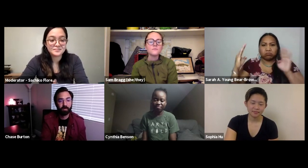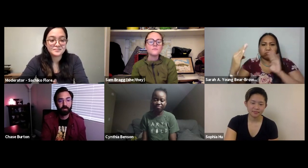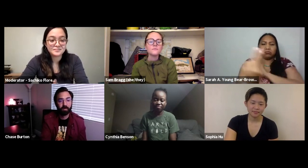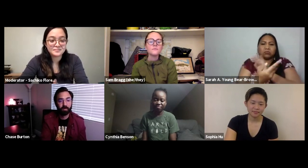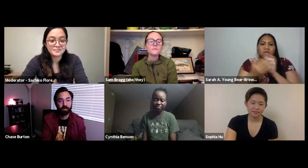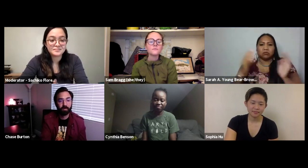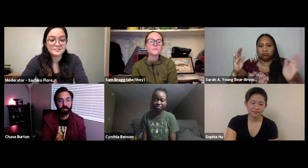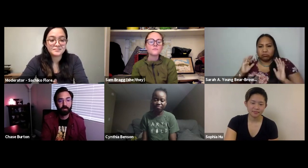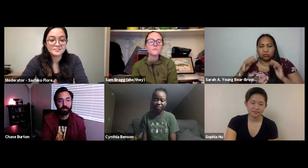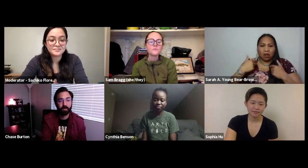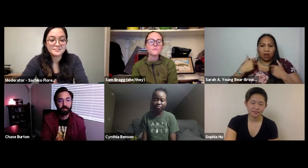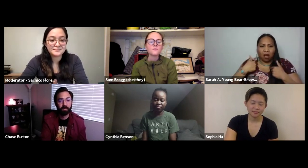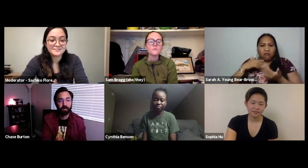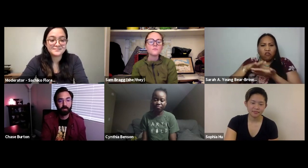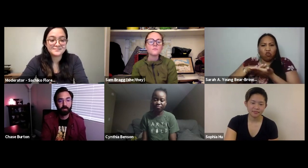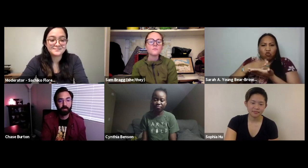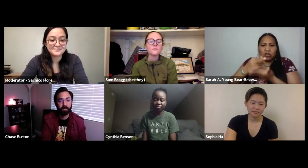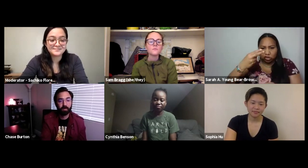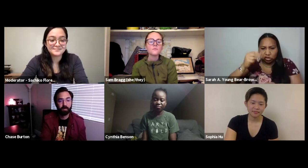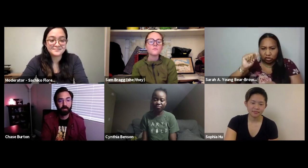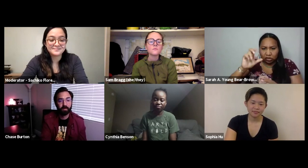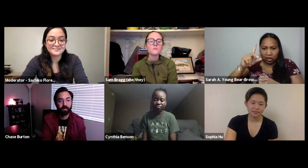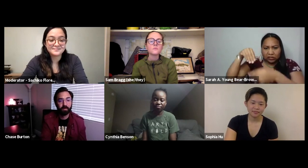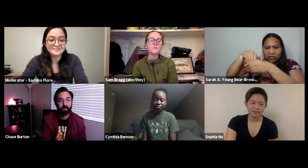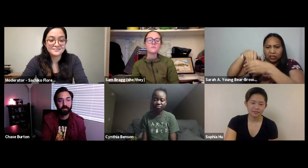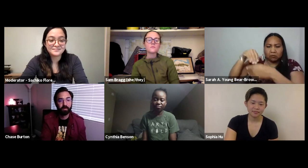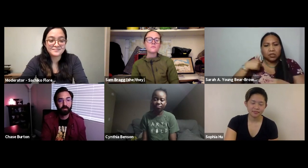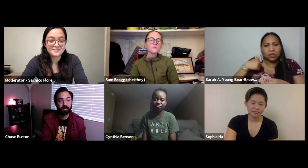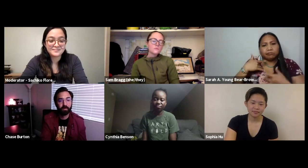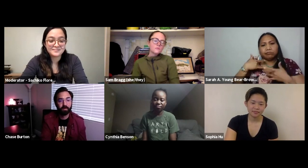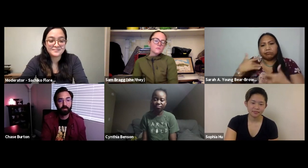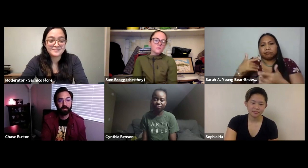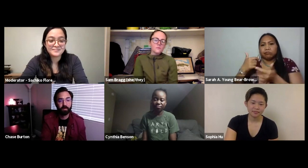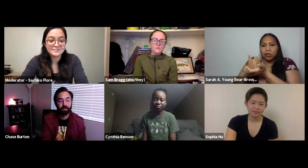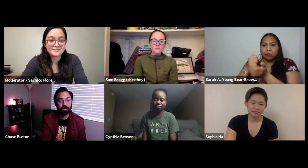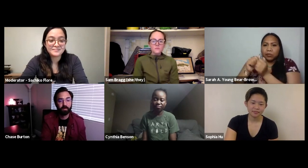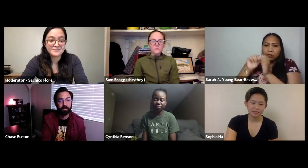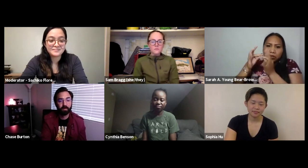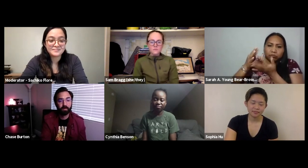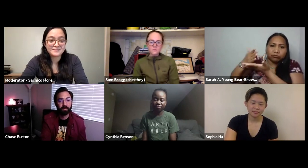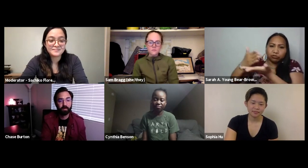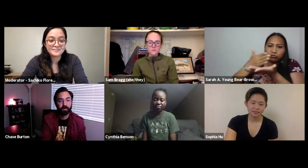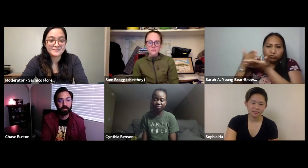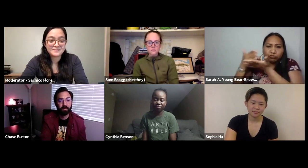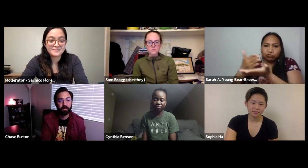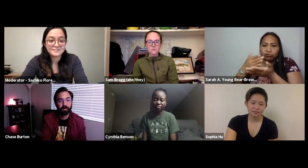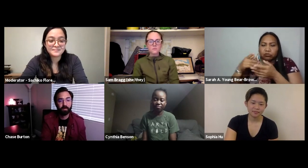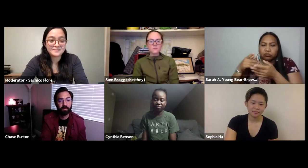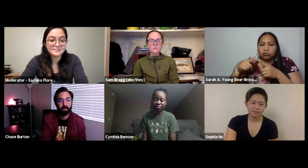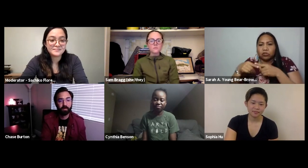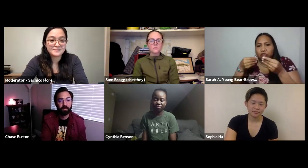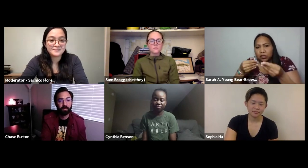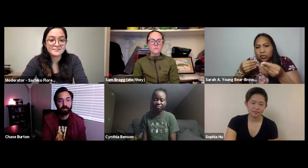shelter built with tree bark along the sides of the shelter